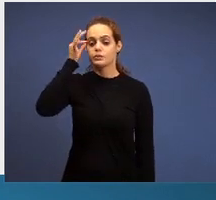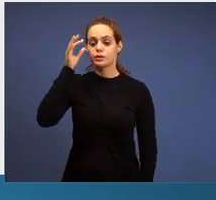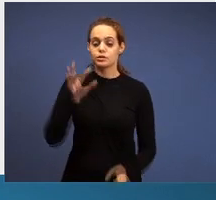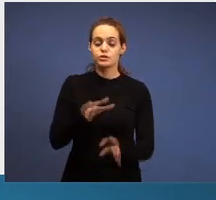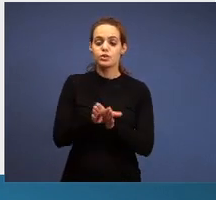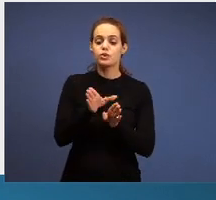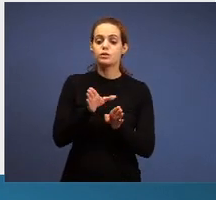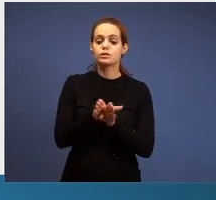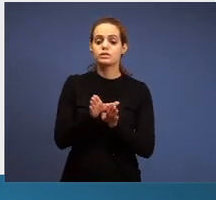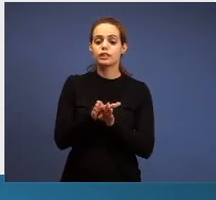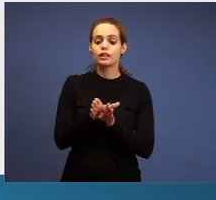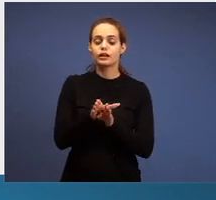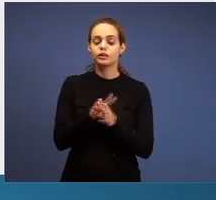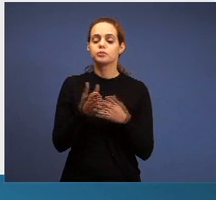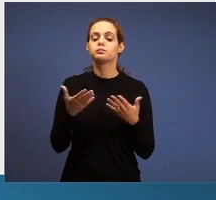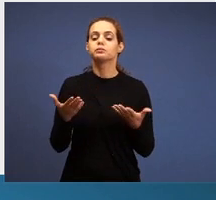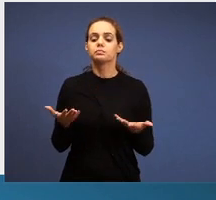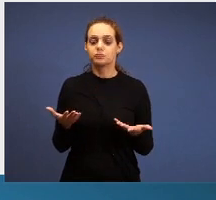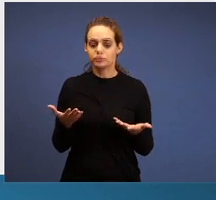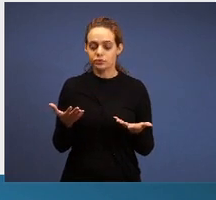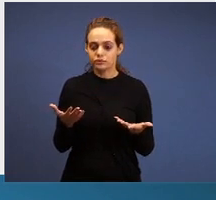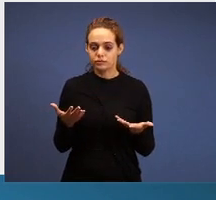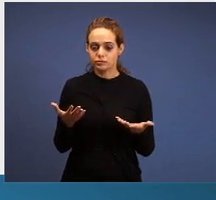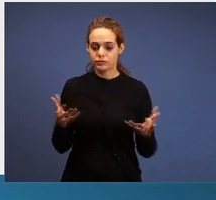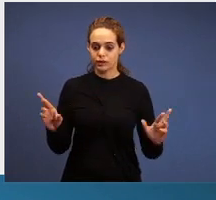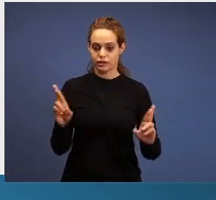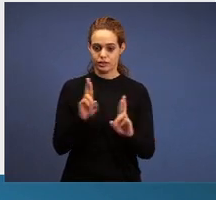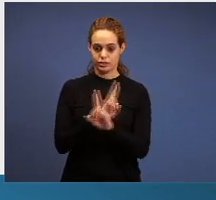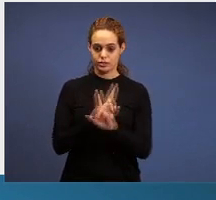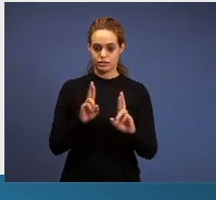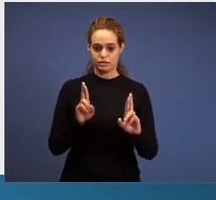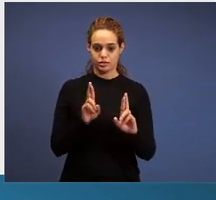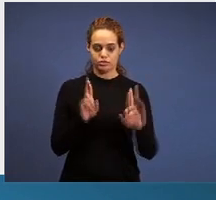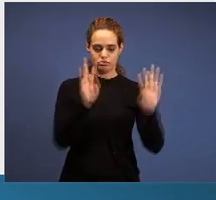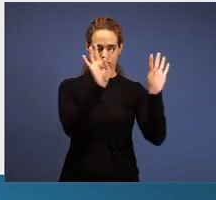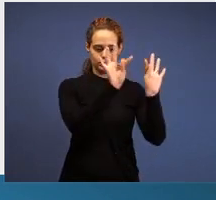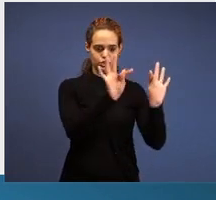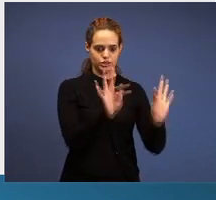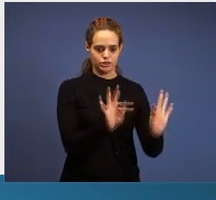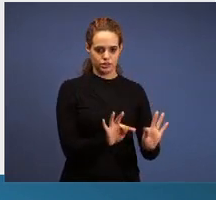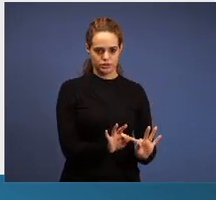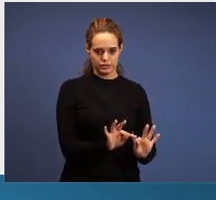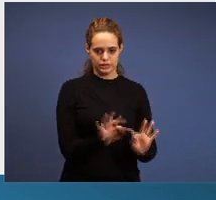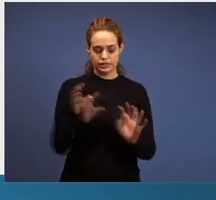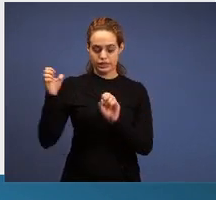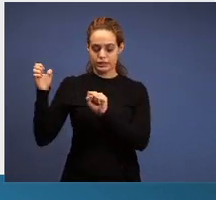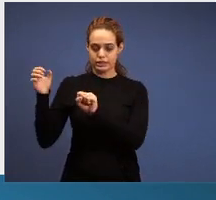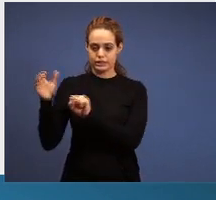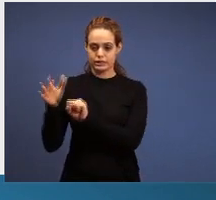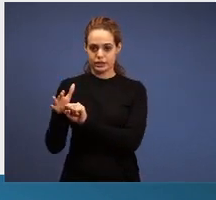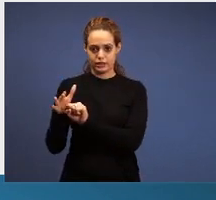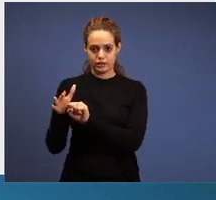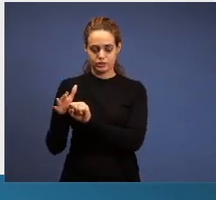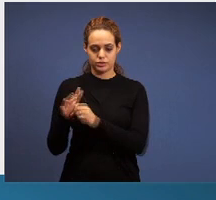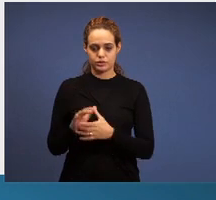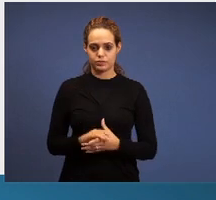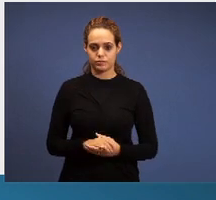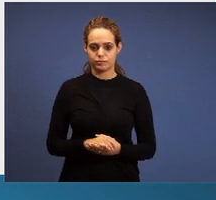the church of Thyatira and the church of Sardis? So brethren, with the word Pastor Gilson for